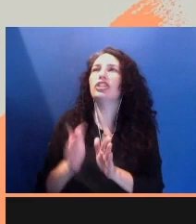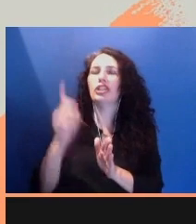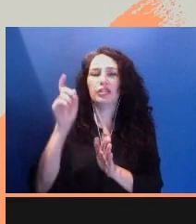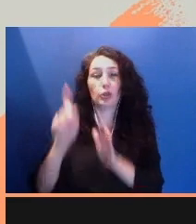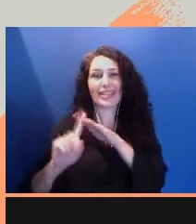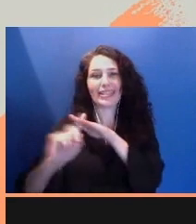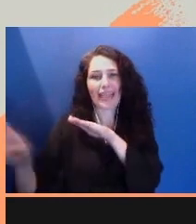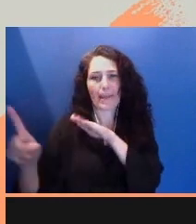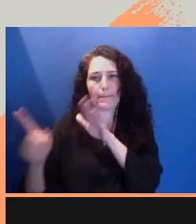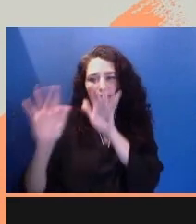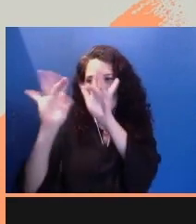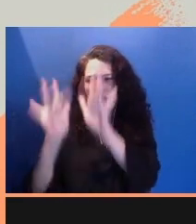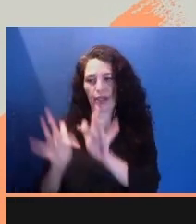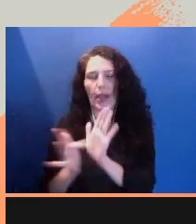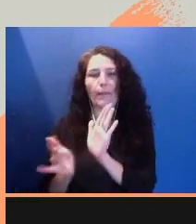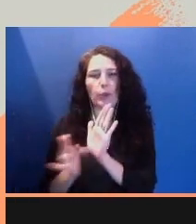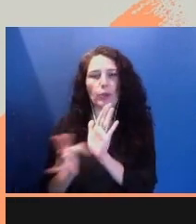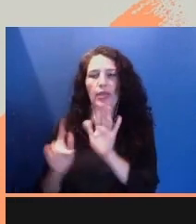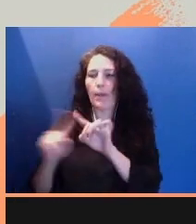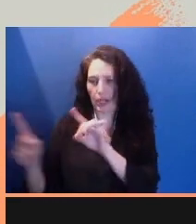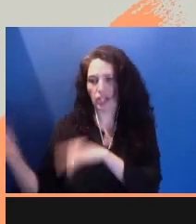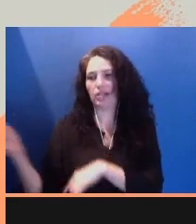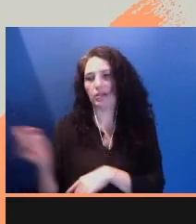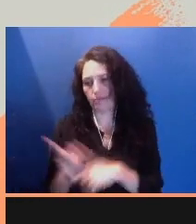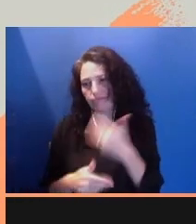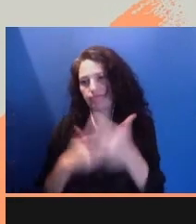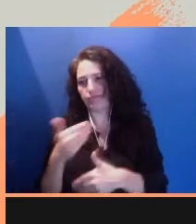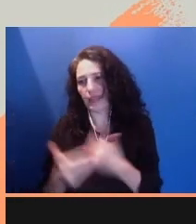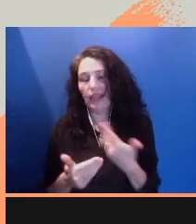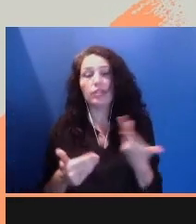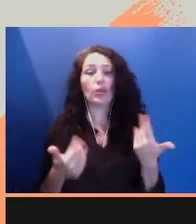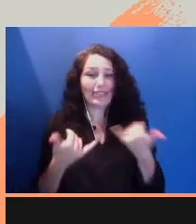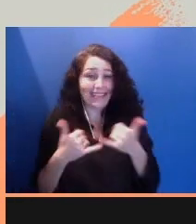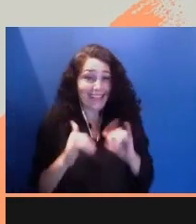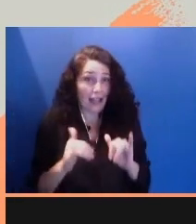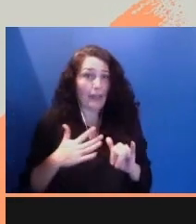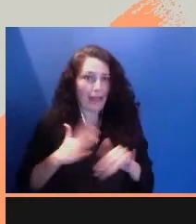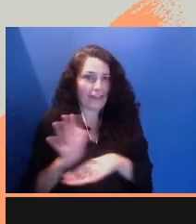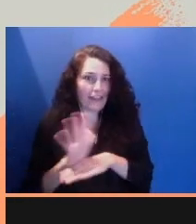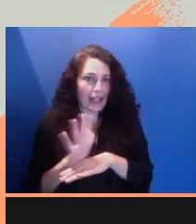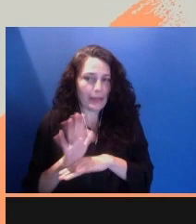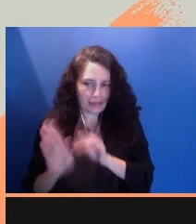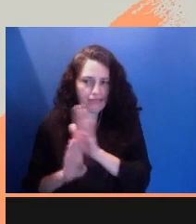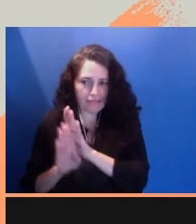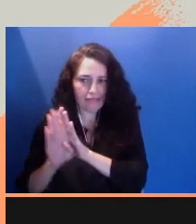My film is in development. And I sincerely hope it won't take over a decade to make this independent,